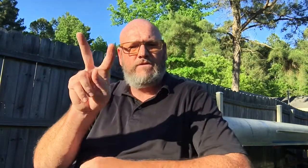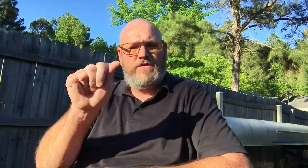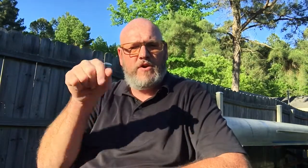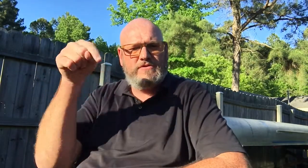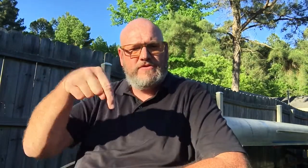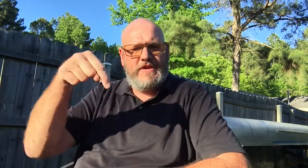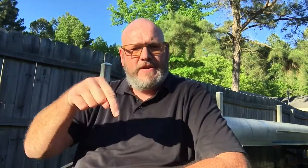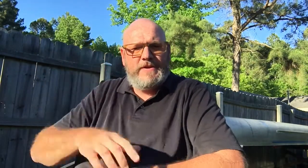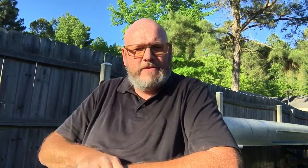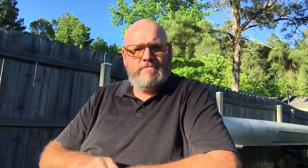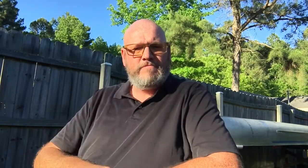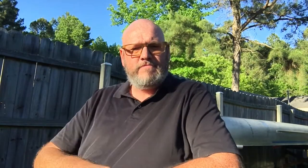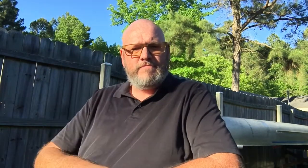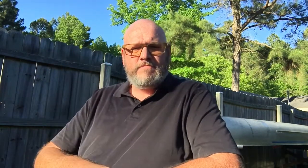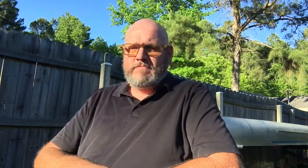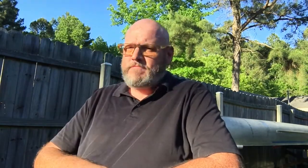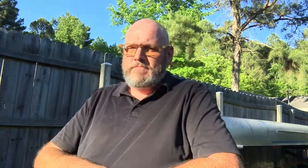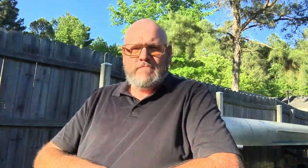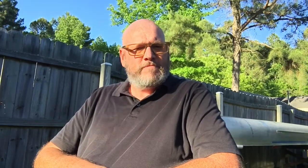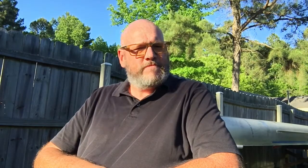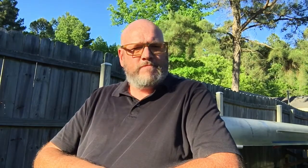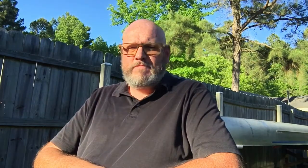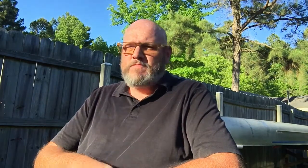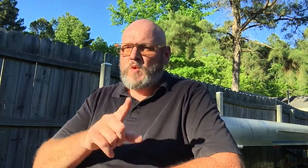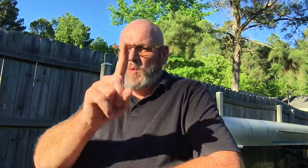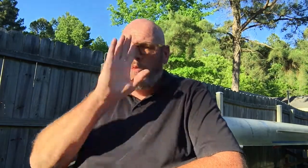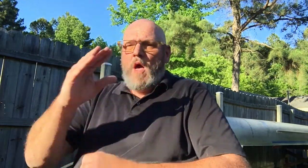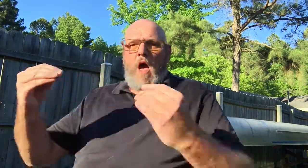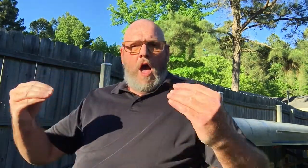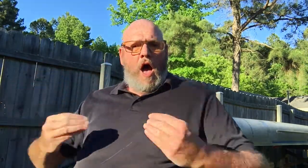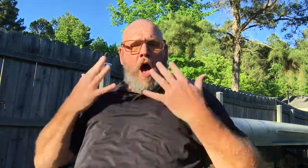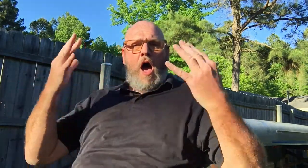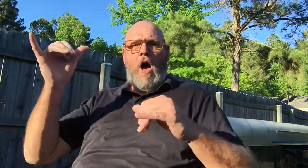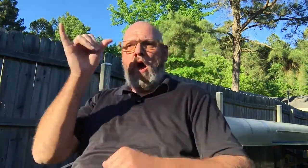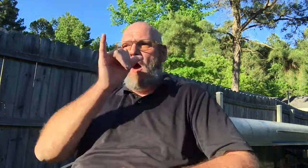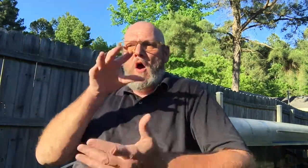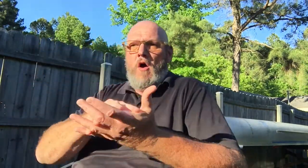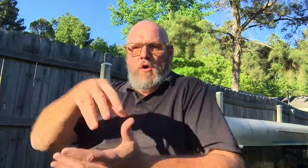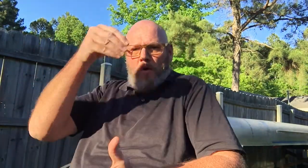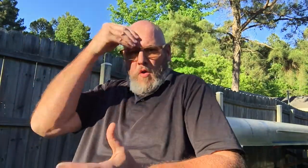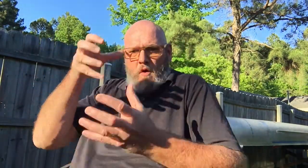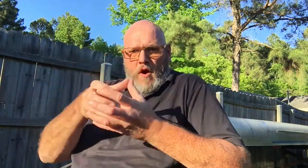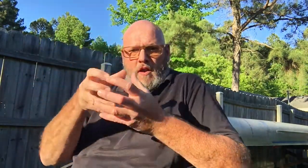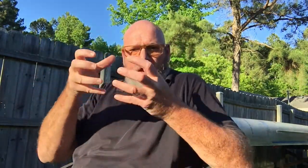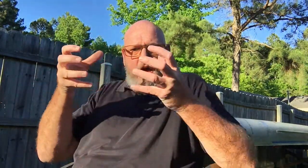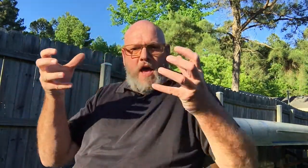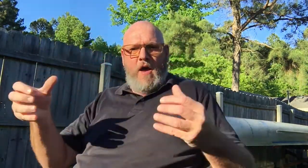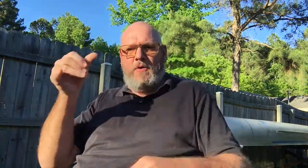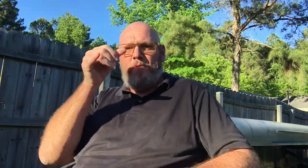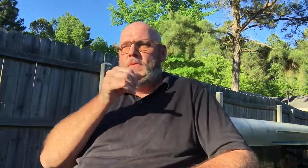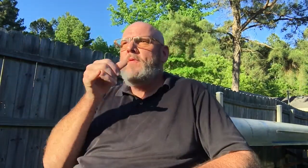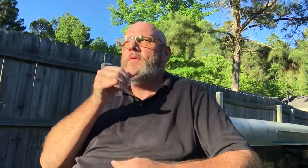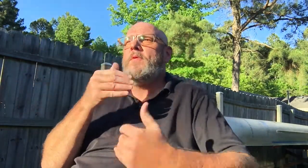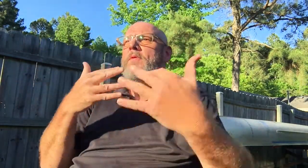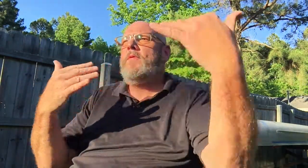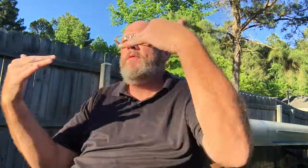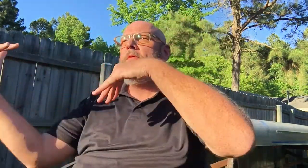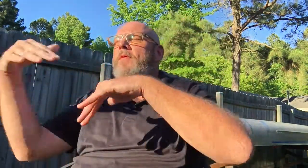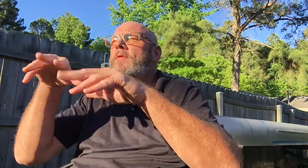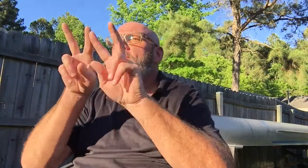here in the state of Virginia You will be inspired... you will learn a lot